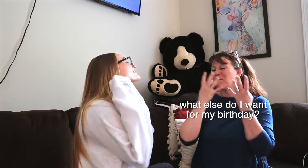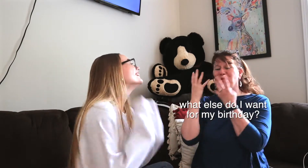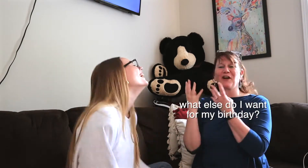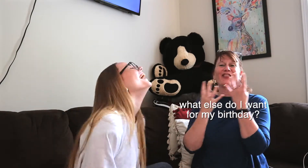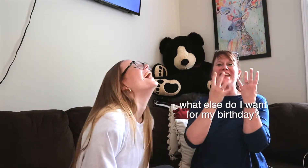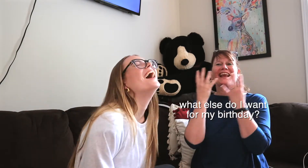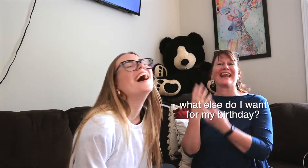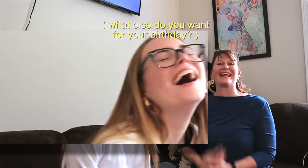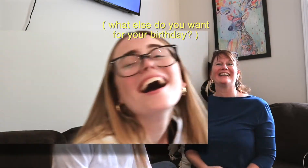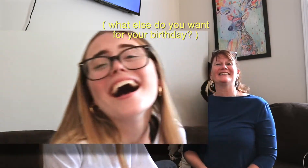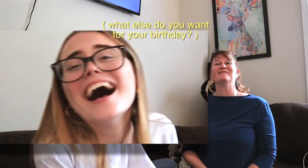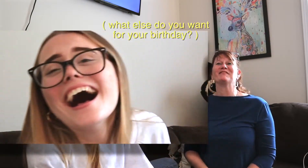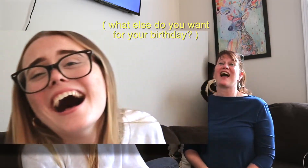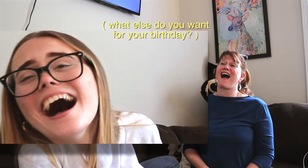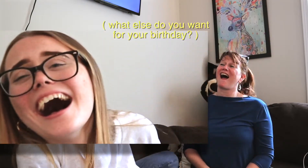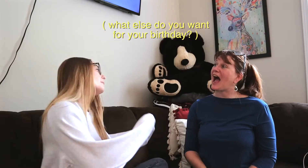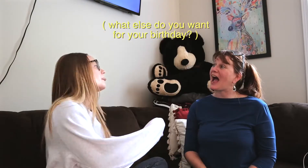*cackles*